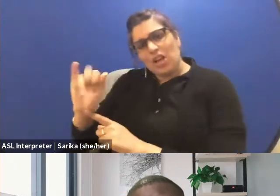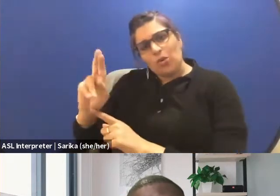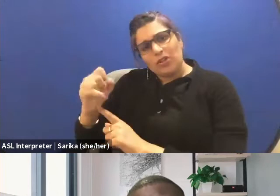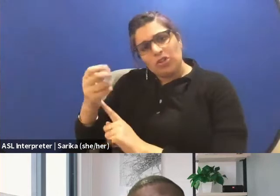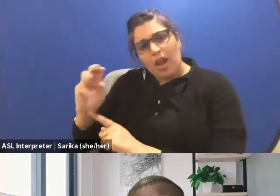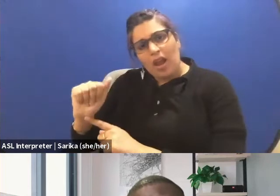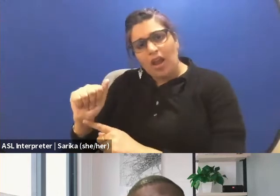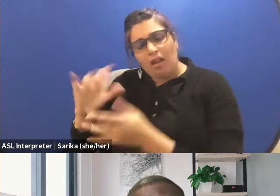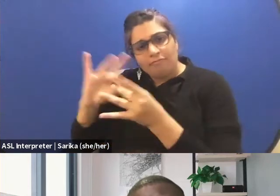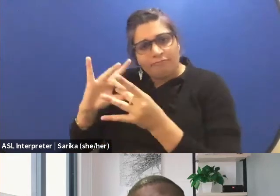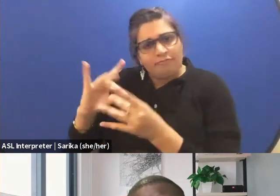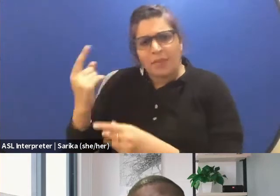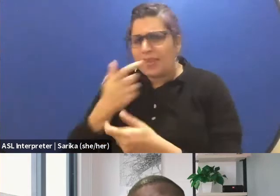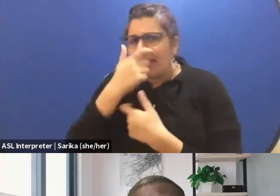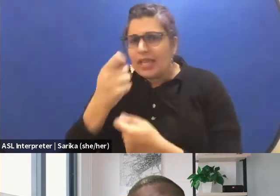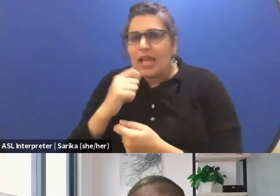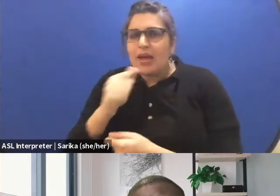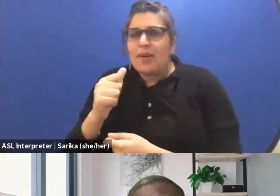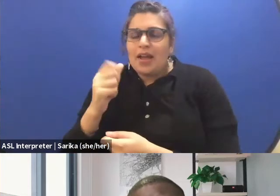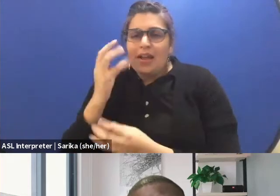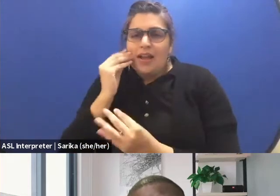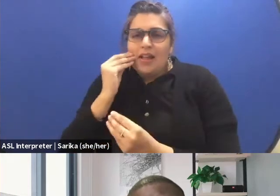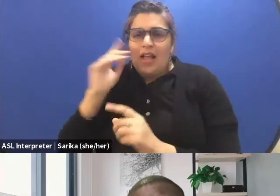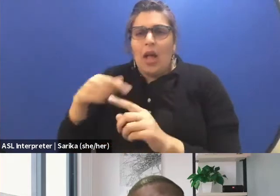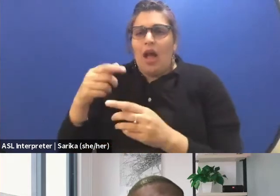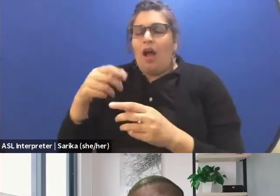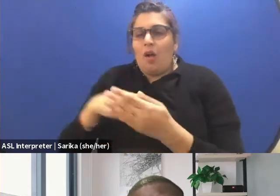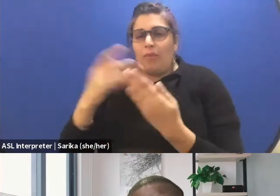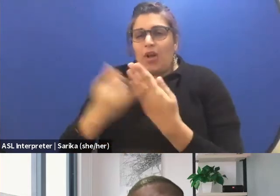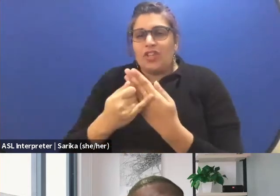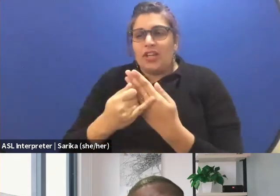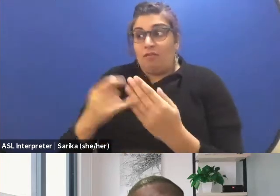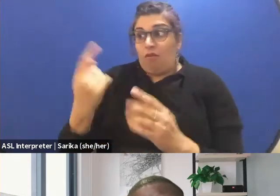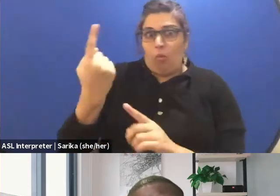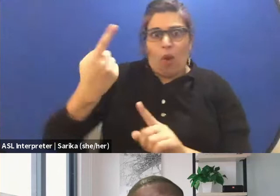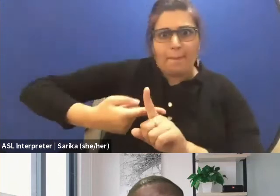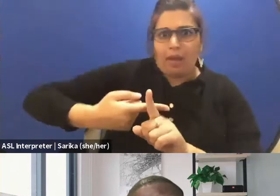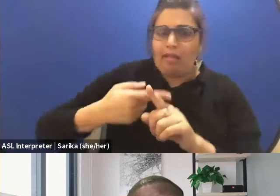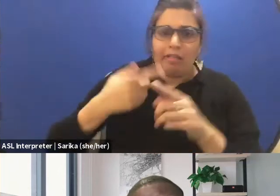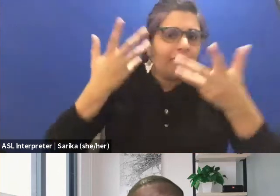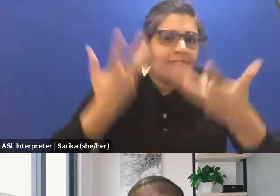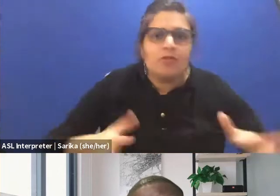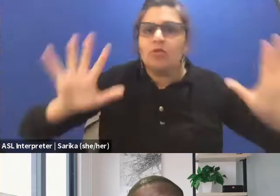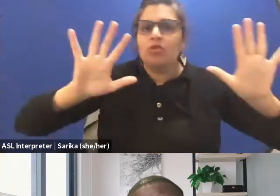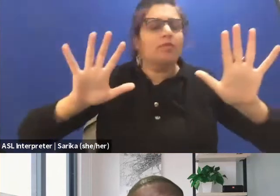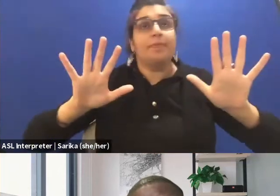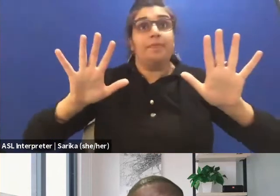"I am not thinking on a project for one month. I'm thinking what would happen 10 years later."